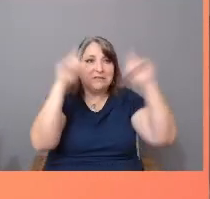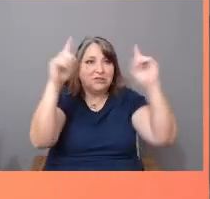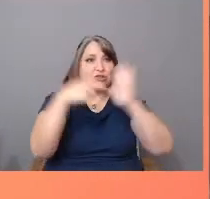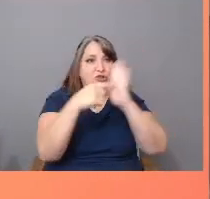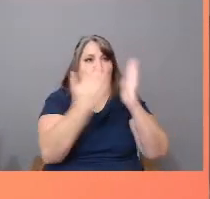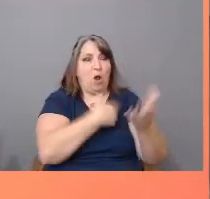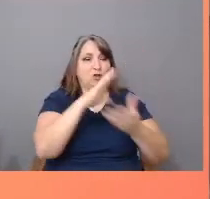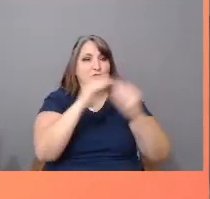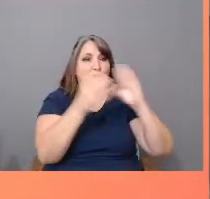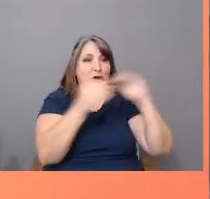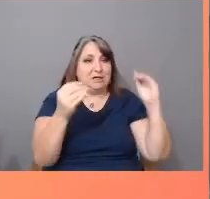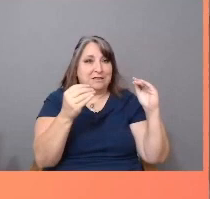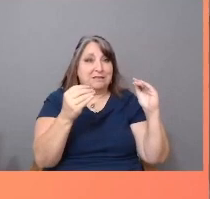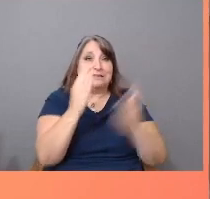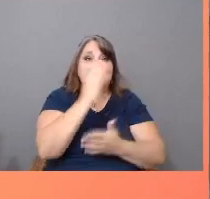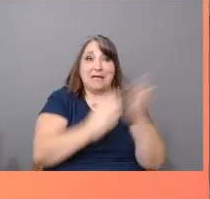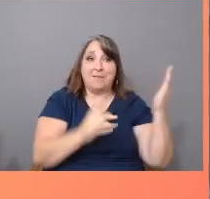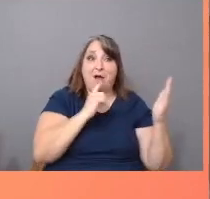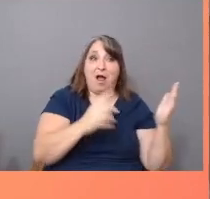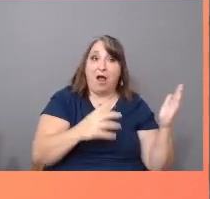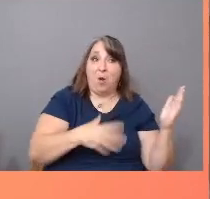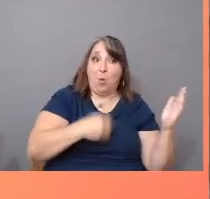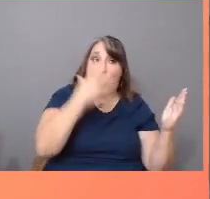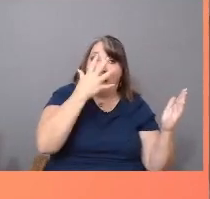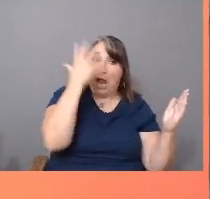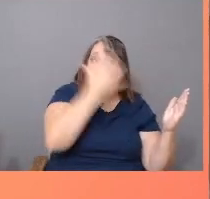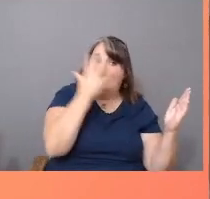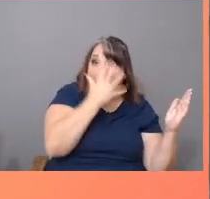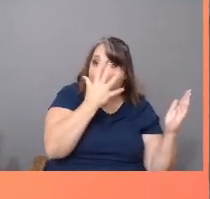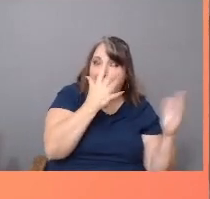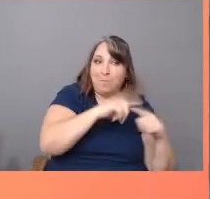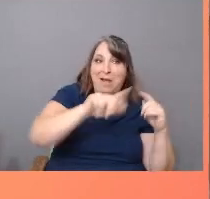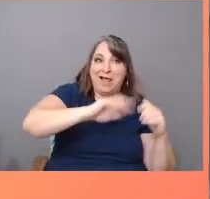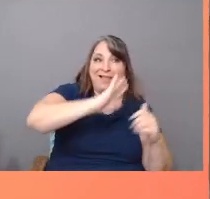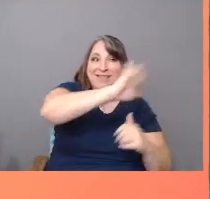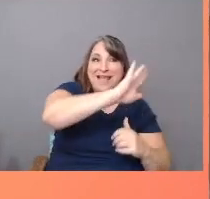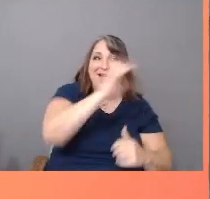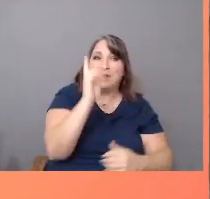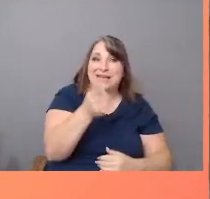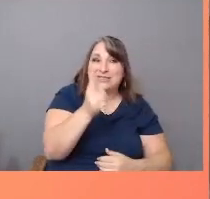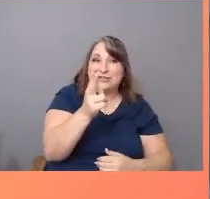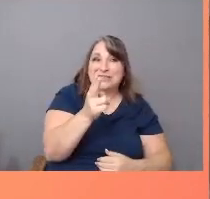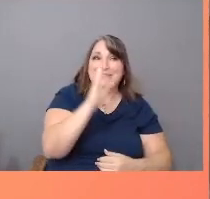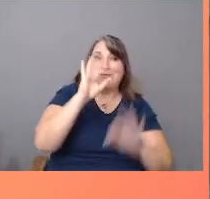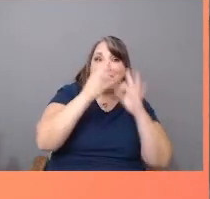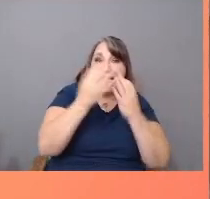who are White-presenting, but whose personal histories, ancestors, mixed-race families have